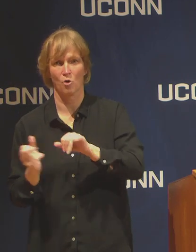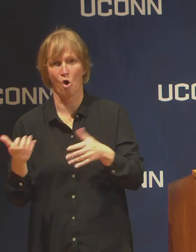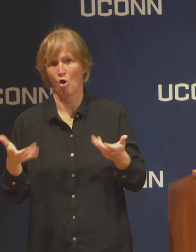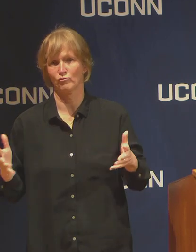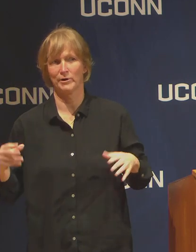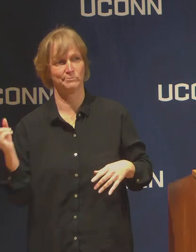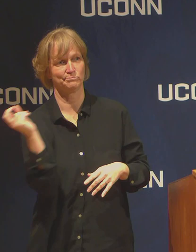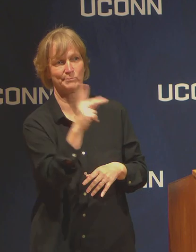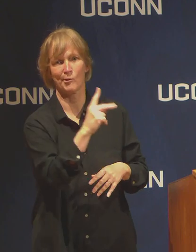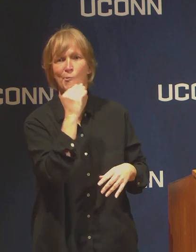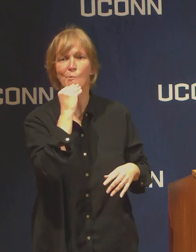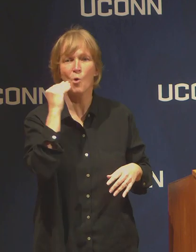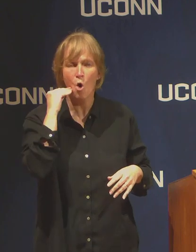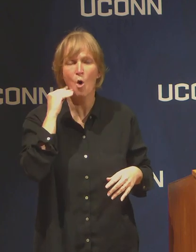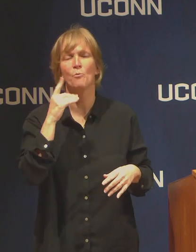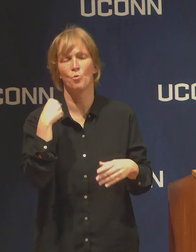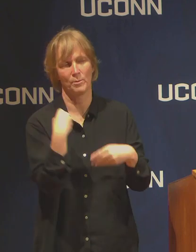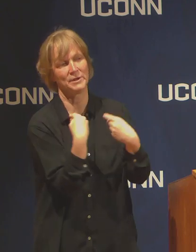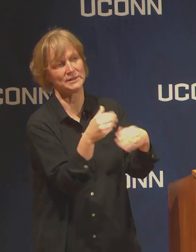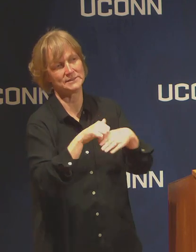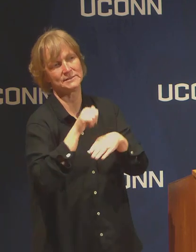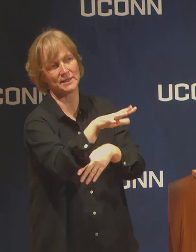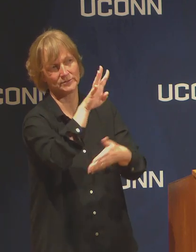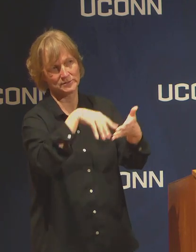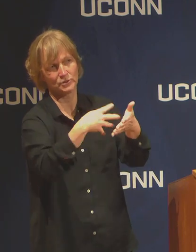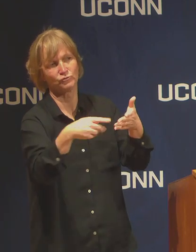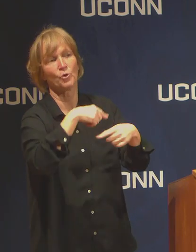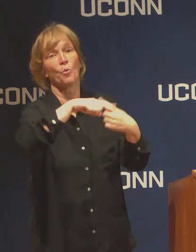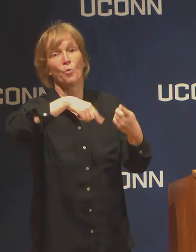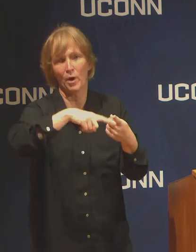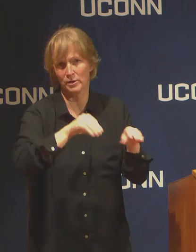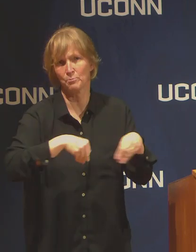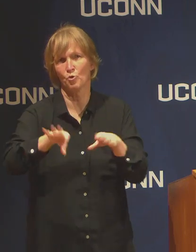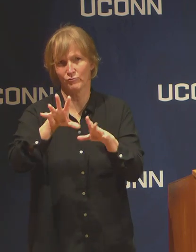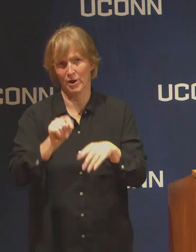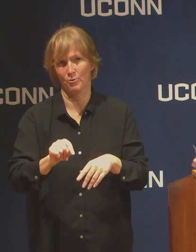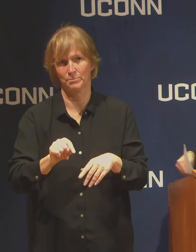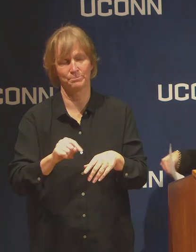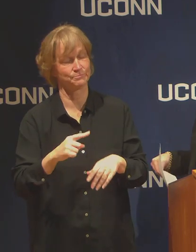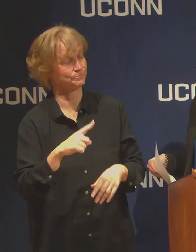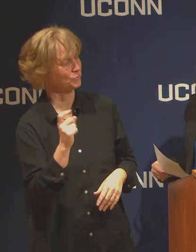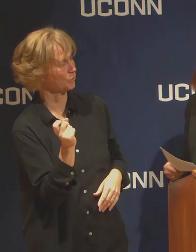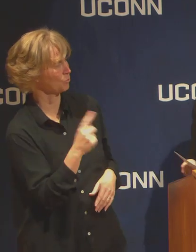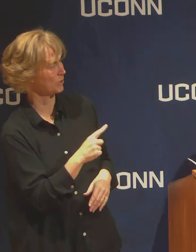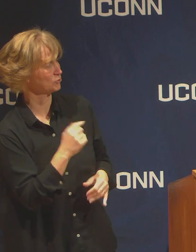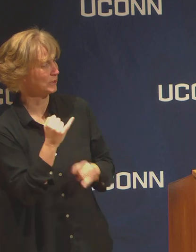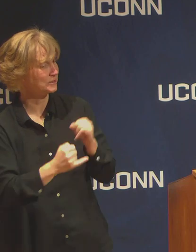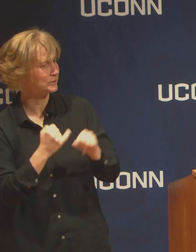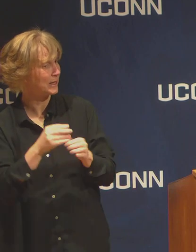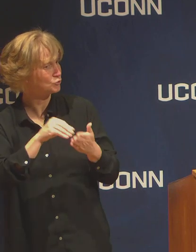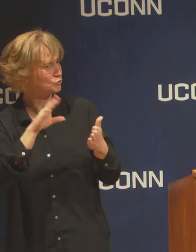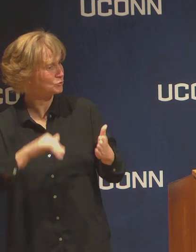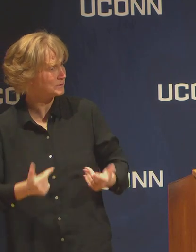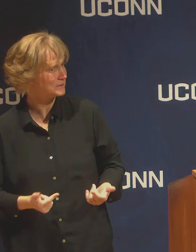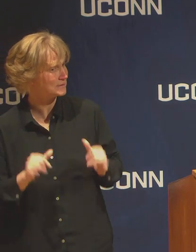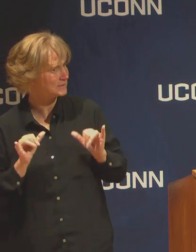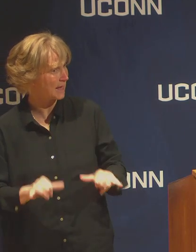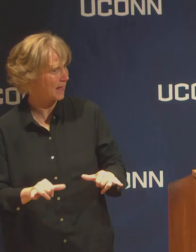be presented with move out options. Can international students still live in the dorm for the rest of the semester?